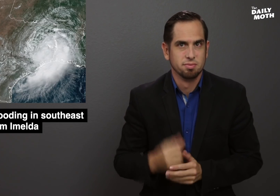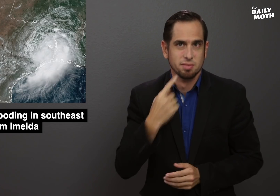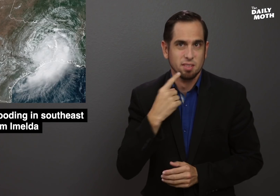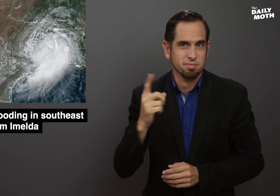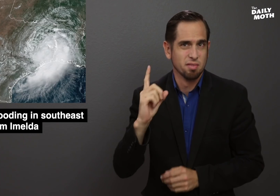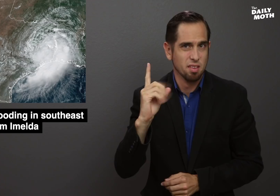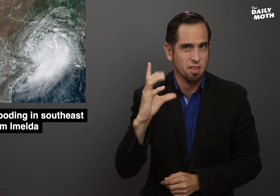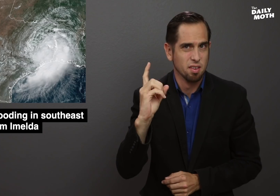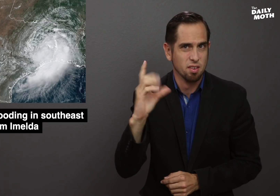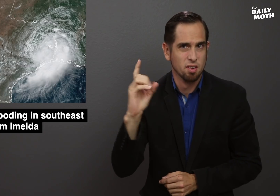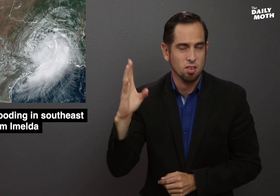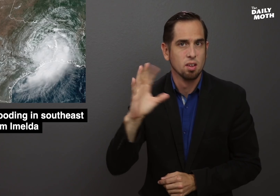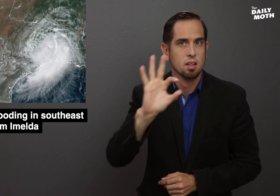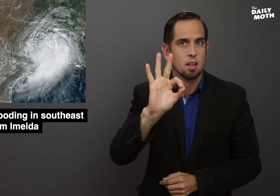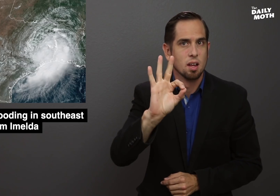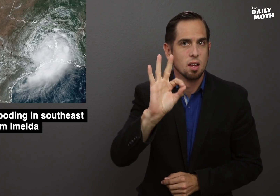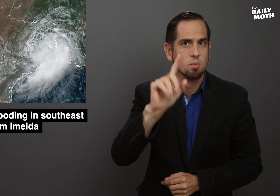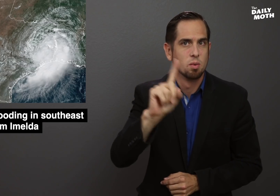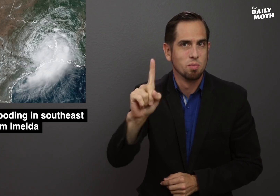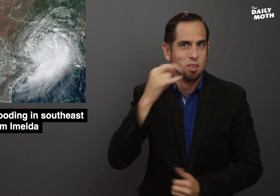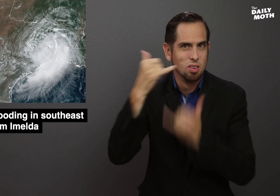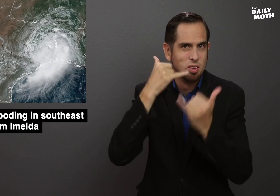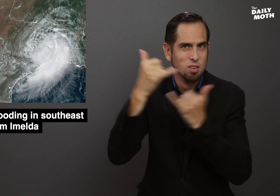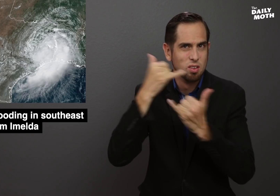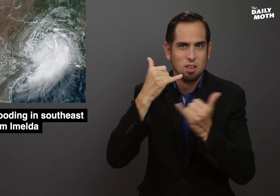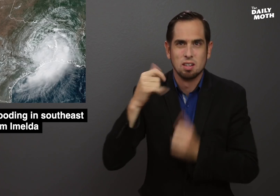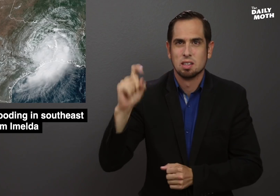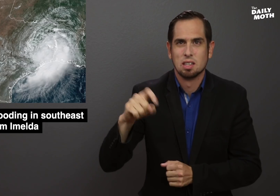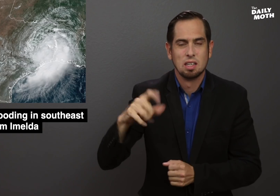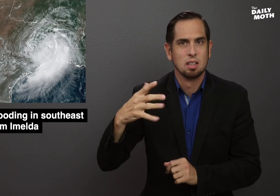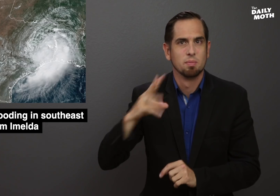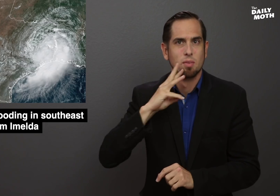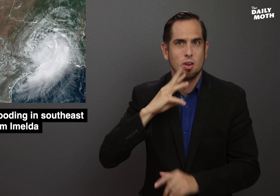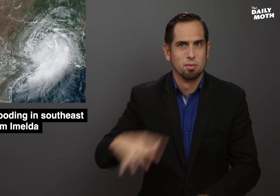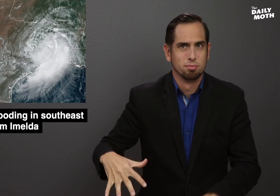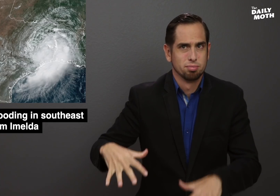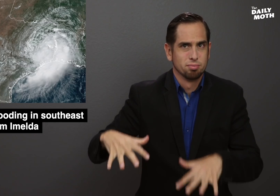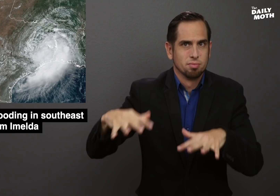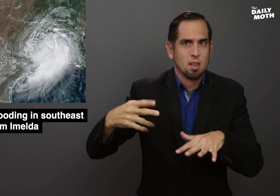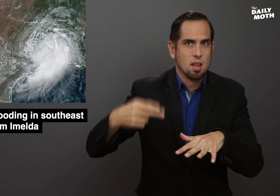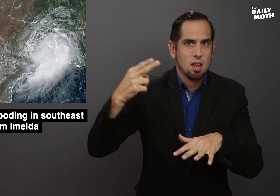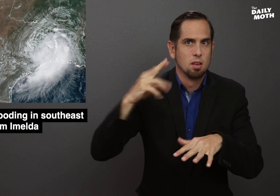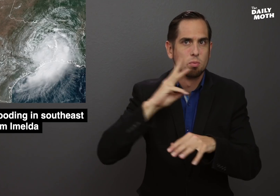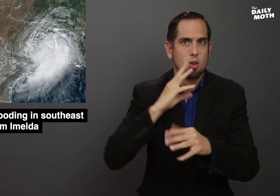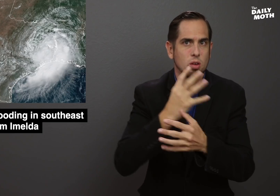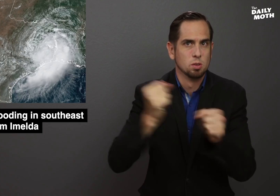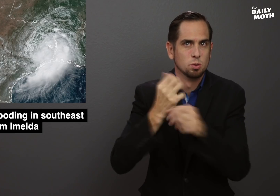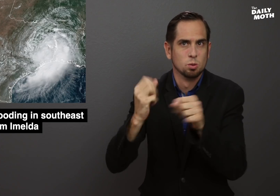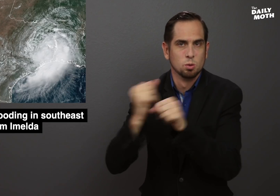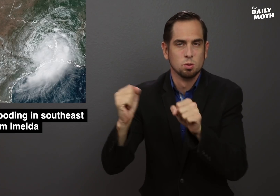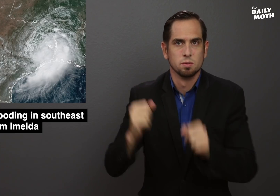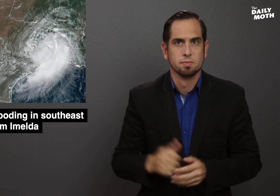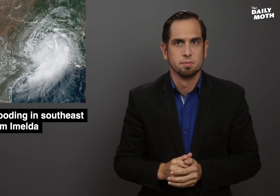There are hundreds of 911 calls for high water rescues.